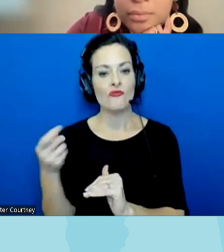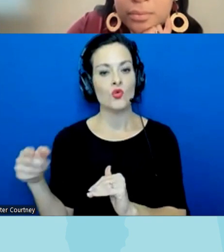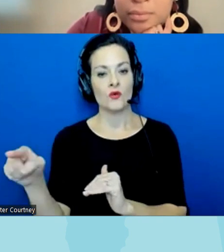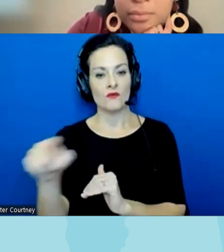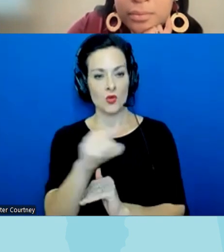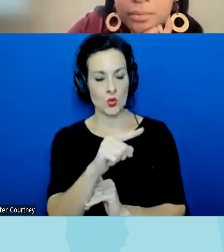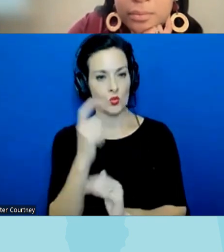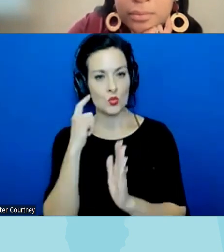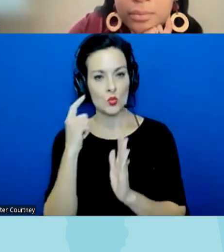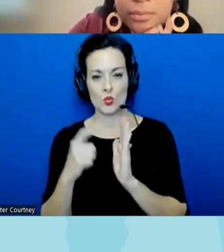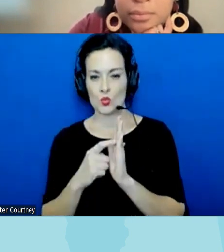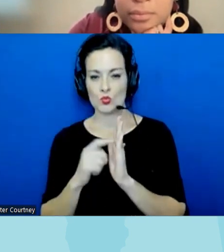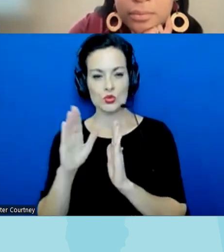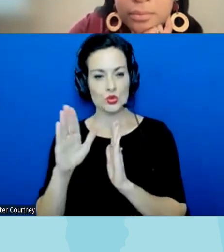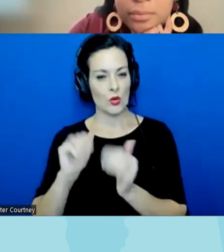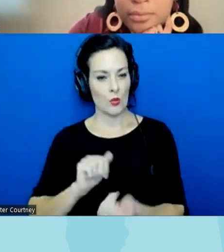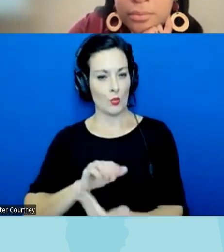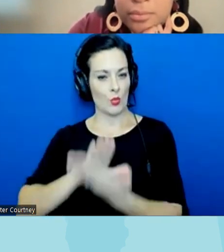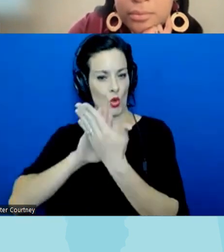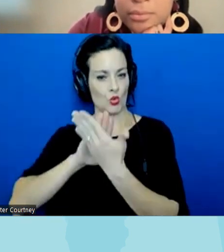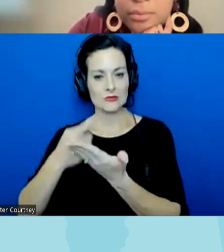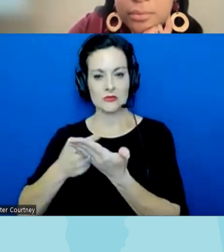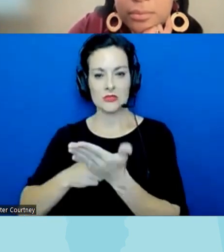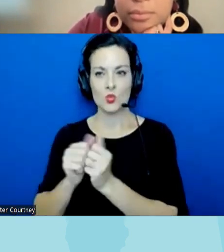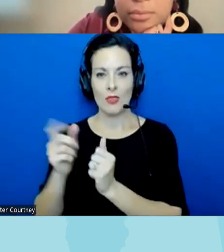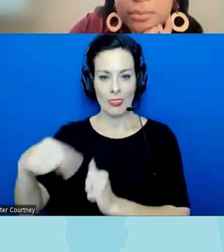approach to uh approaching this subject with legislators and are there areas of agreement